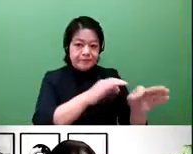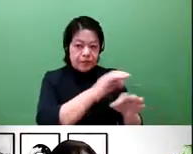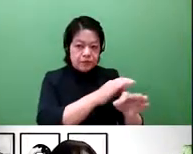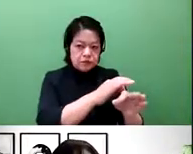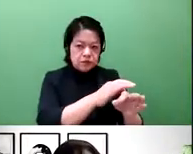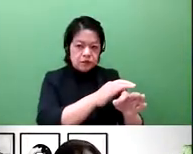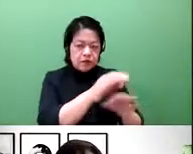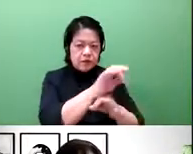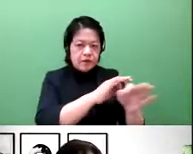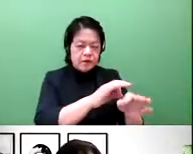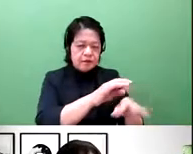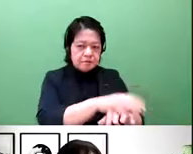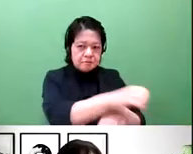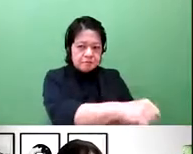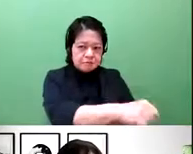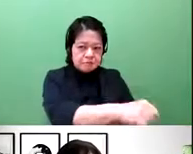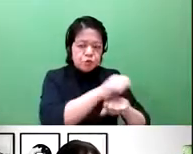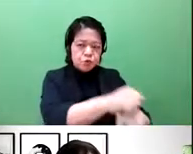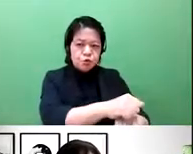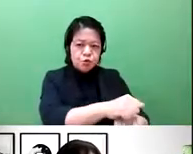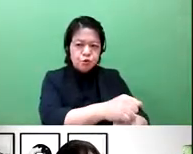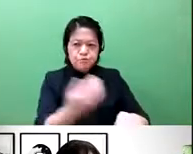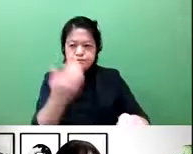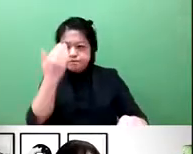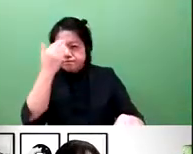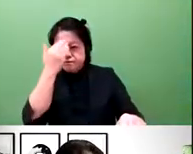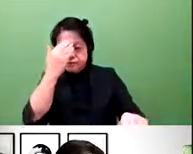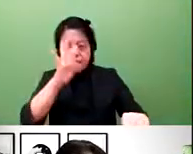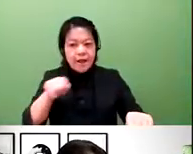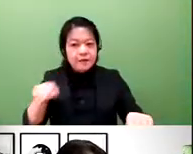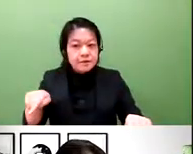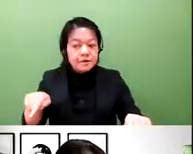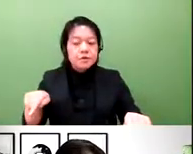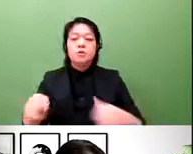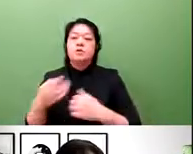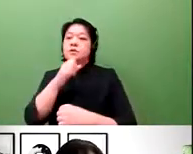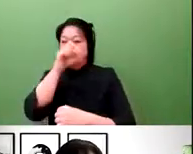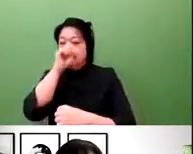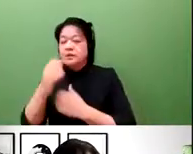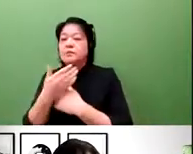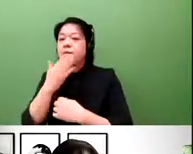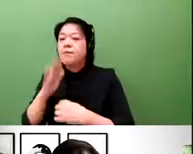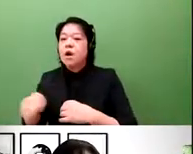will engage in business. And that could serve as a risk.